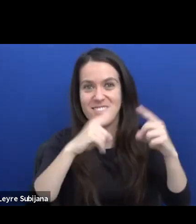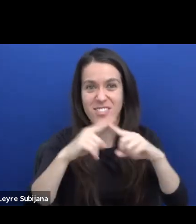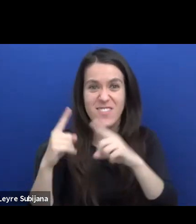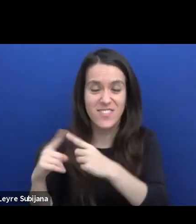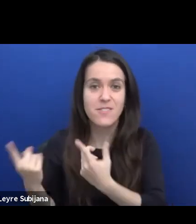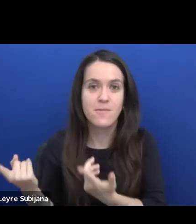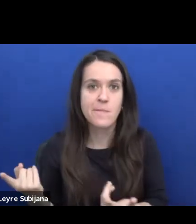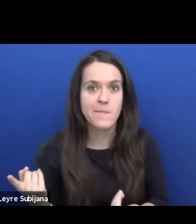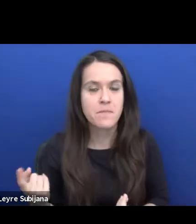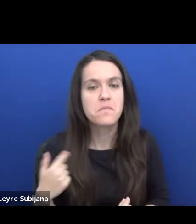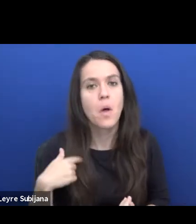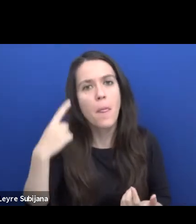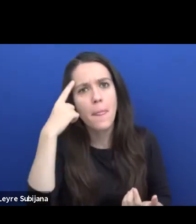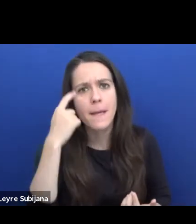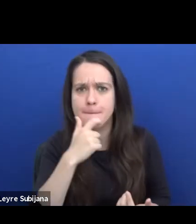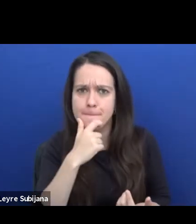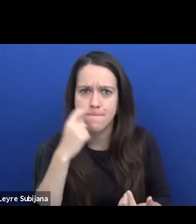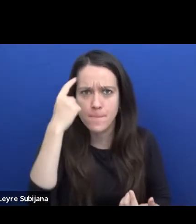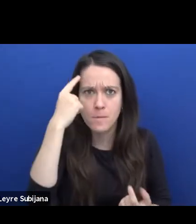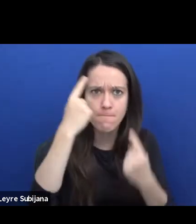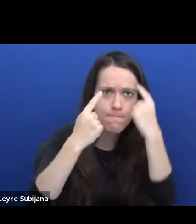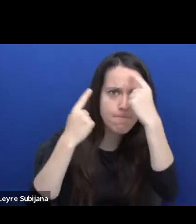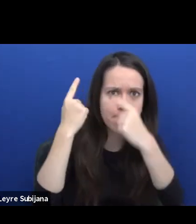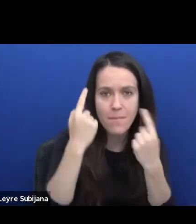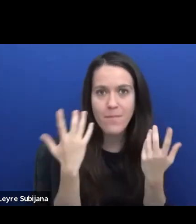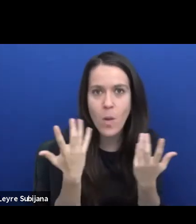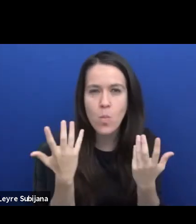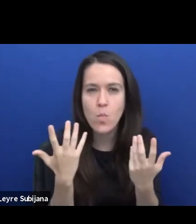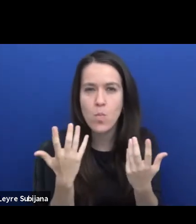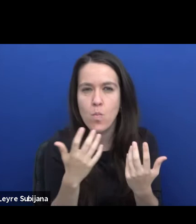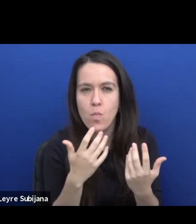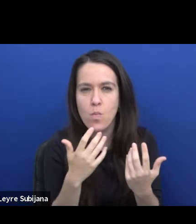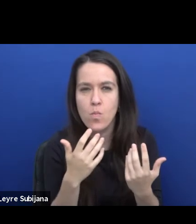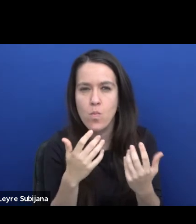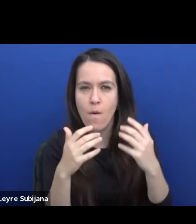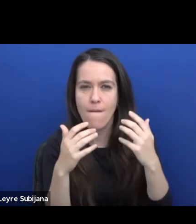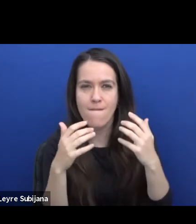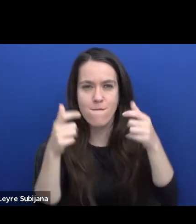So try to find out what's your frame and how to fit in